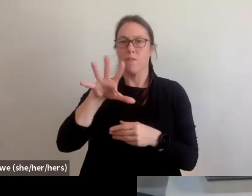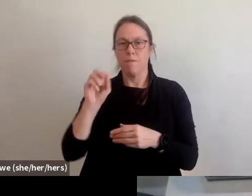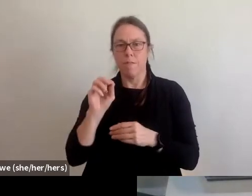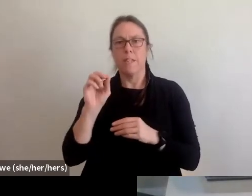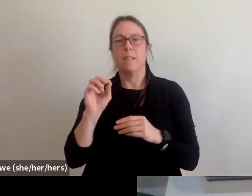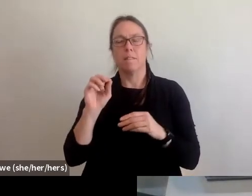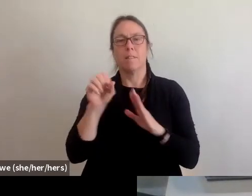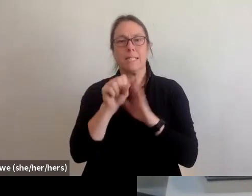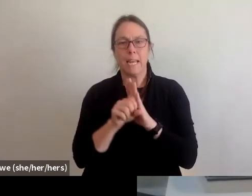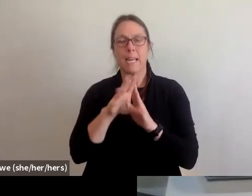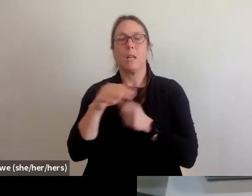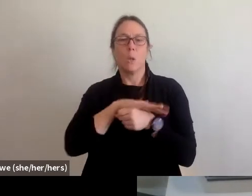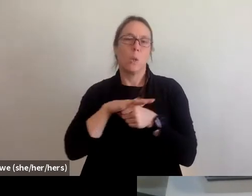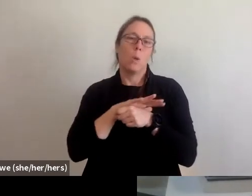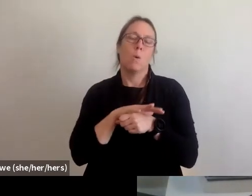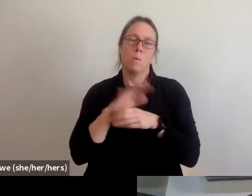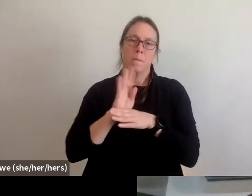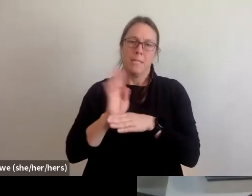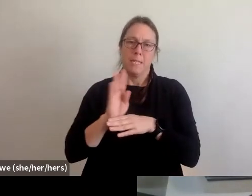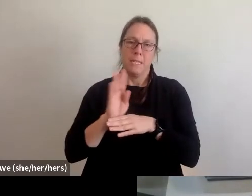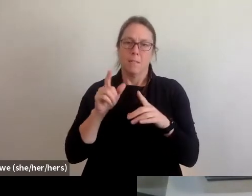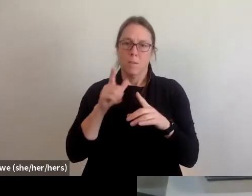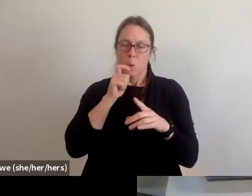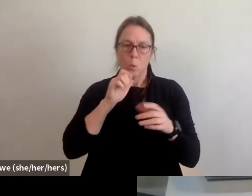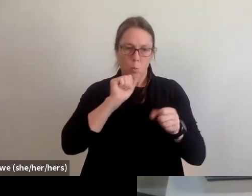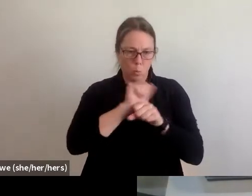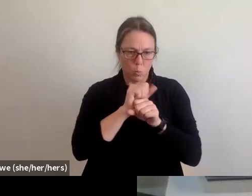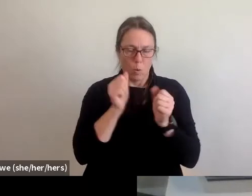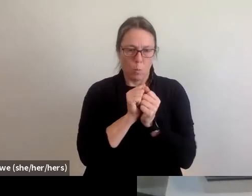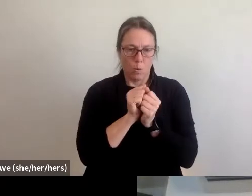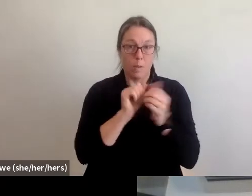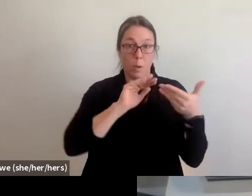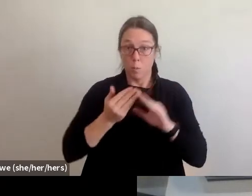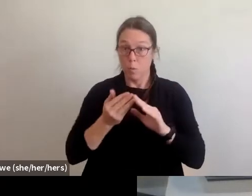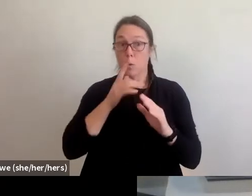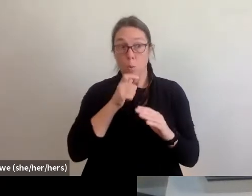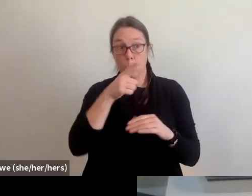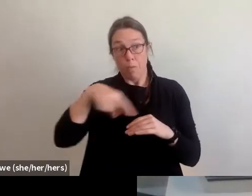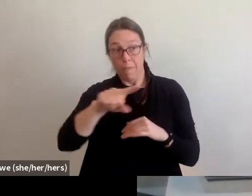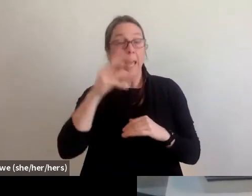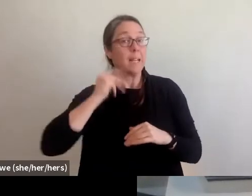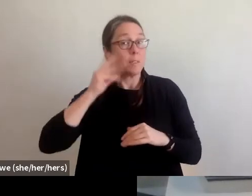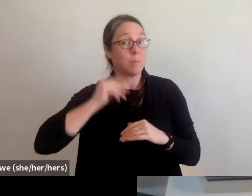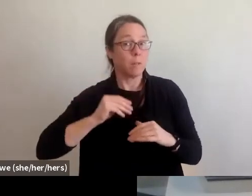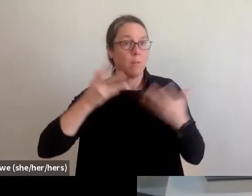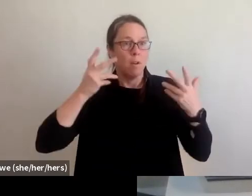with disaster impacted communities with firsthand experience recovering after disasters.